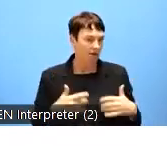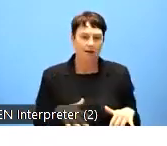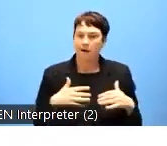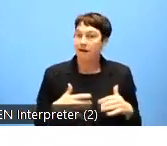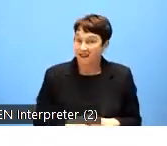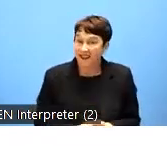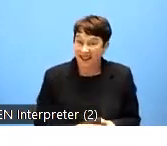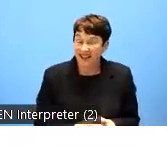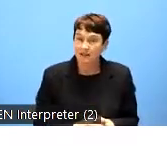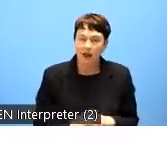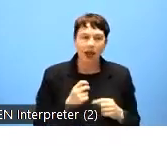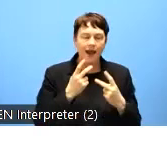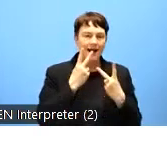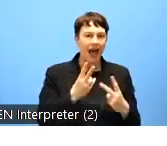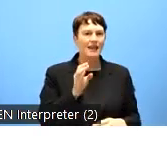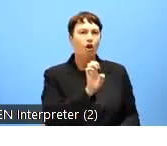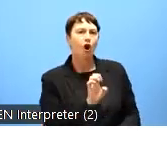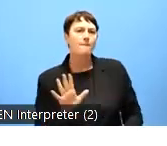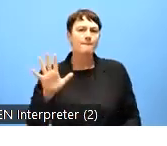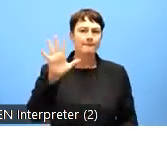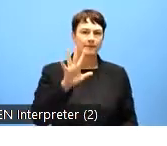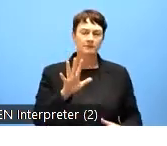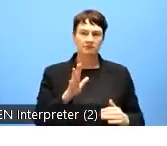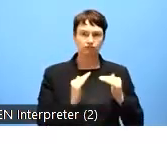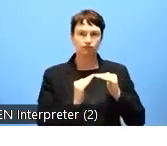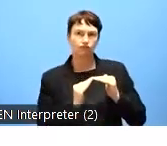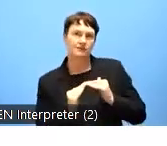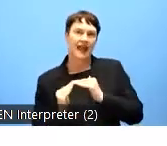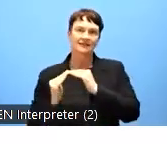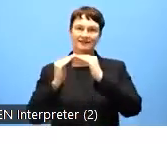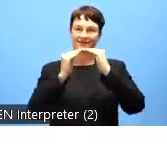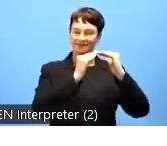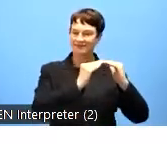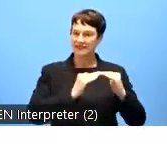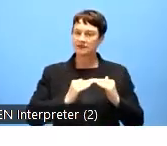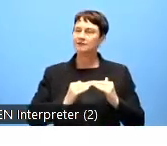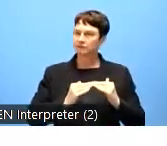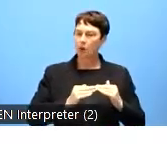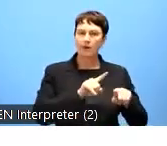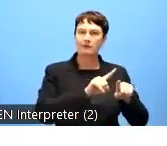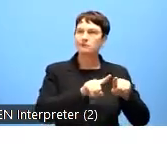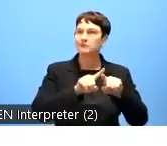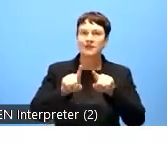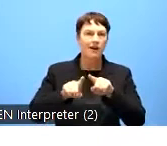has had a positive effect on crossborder web accessibility services which is seeing fragmentation